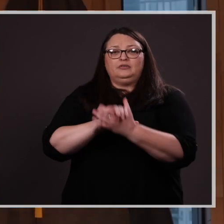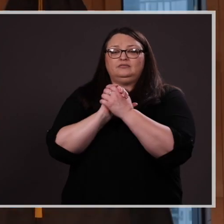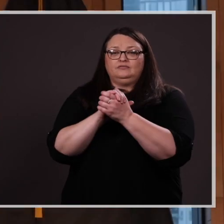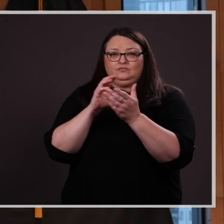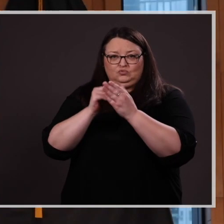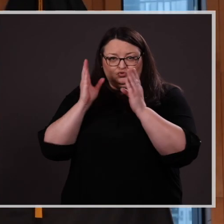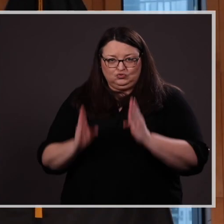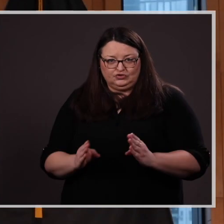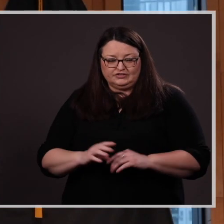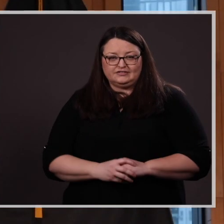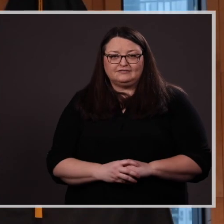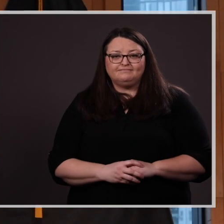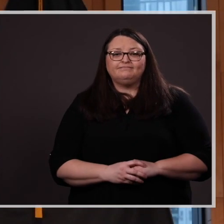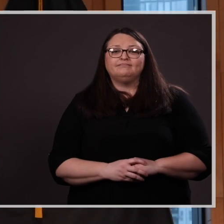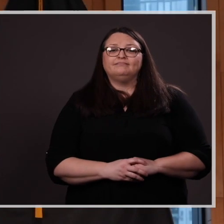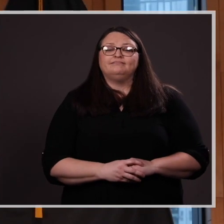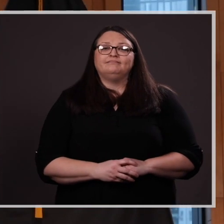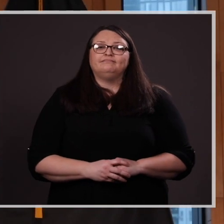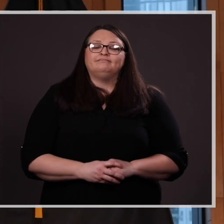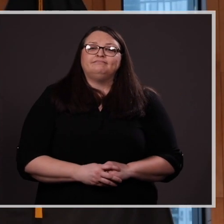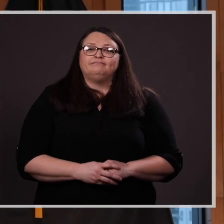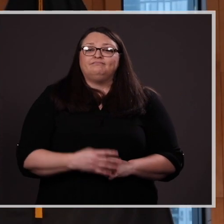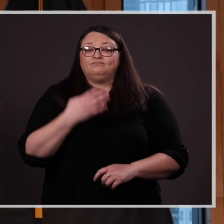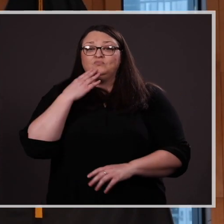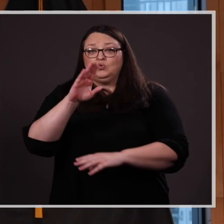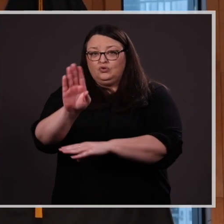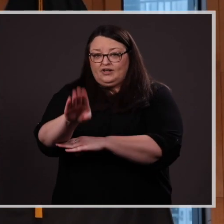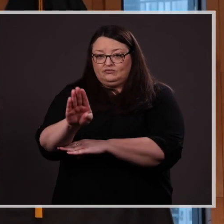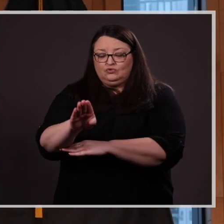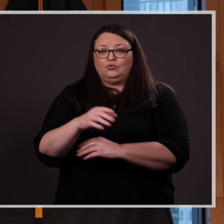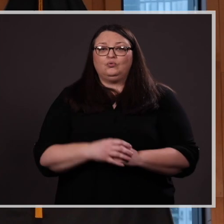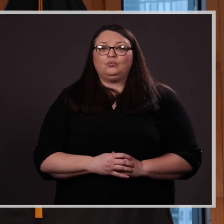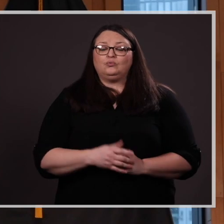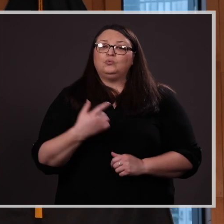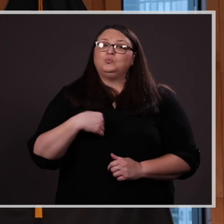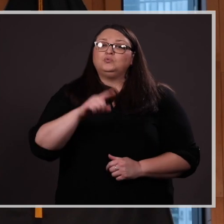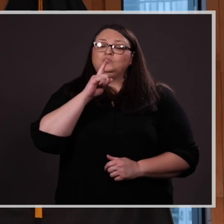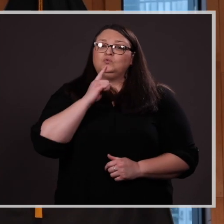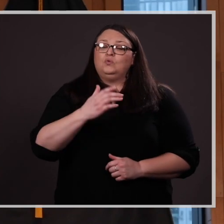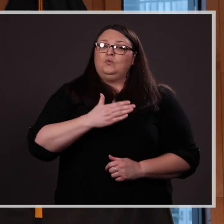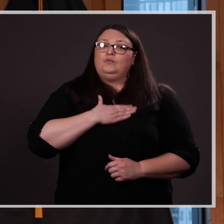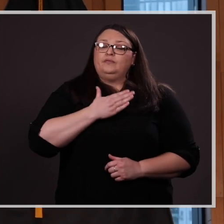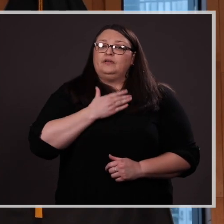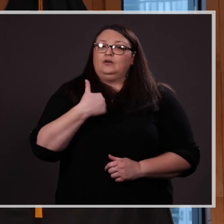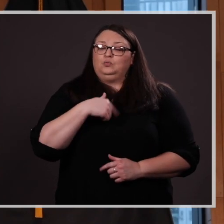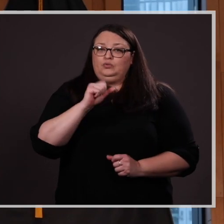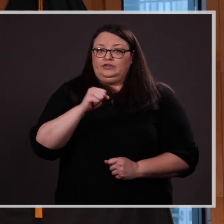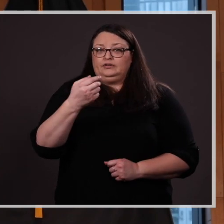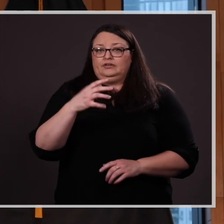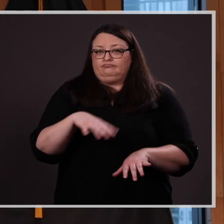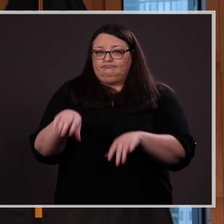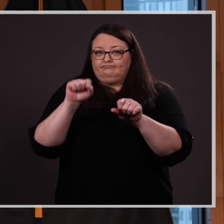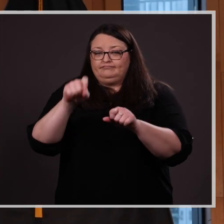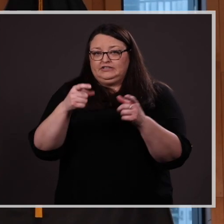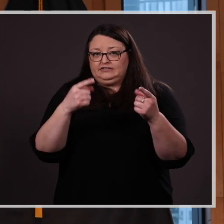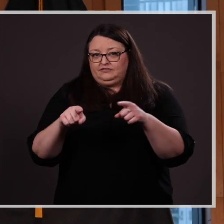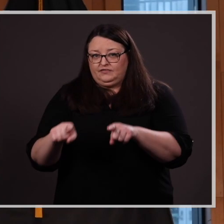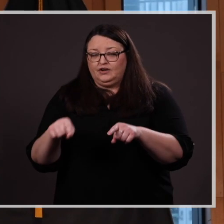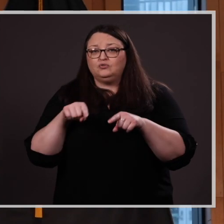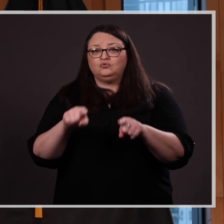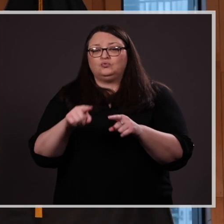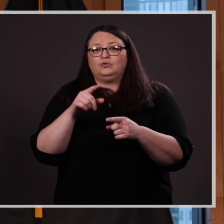Good afternoon. We are so glad we are able to host this event during these unprecedented